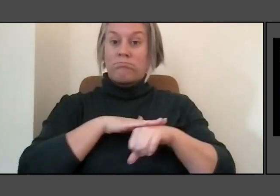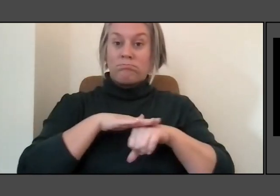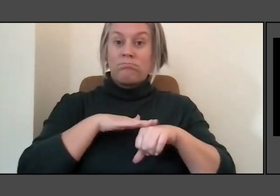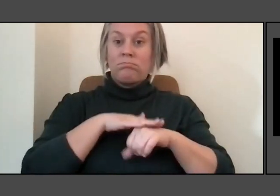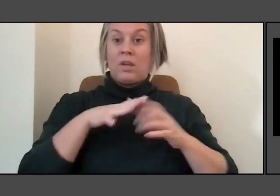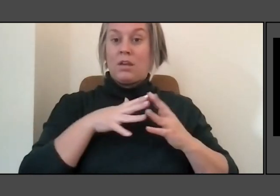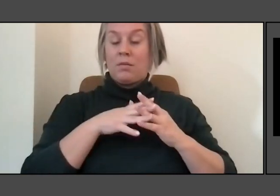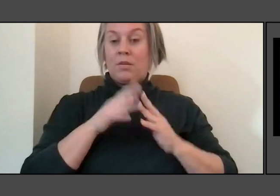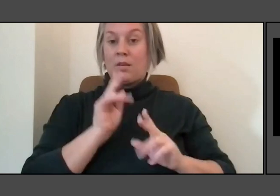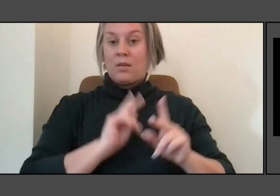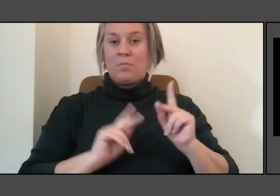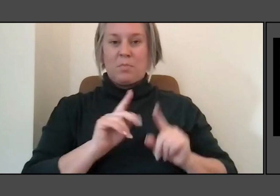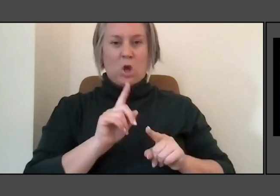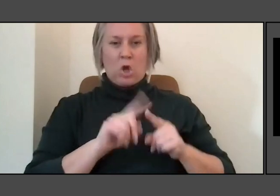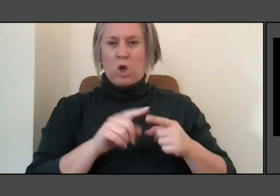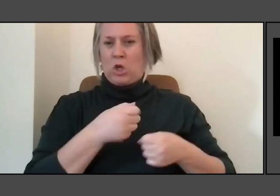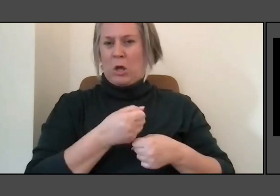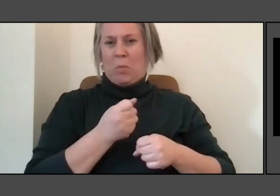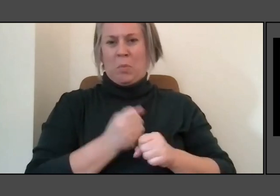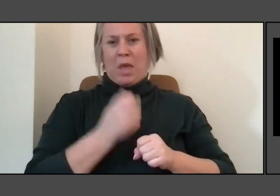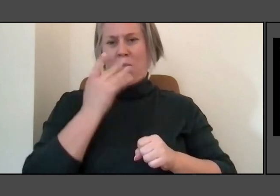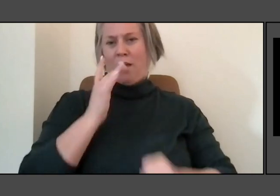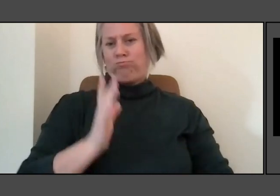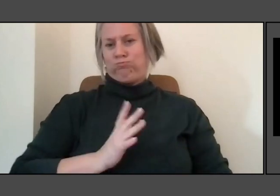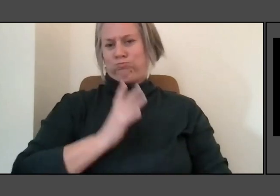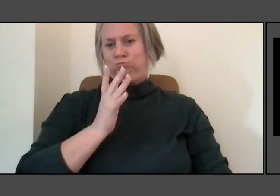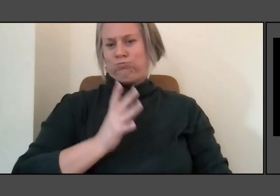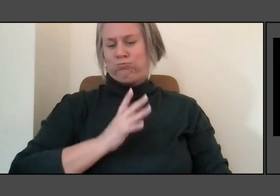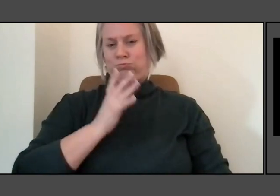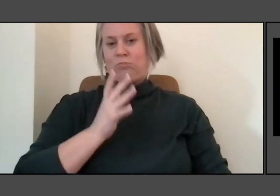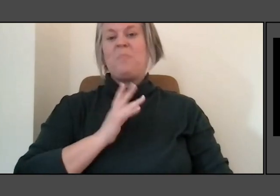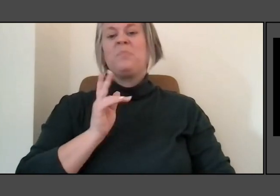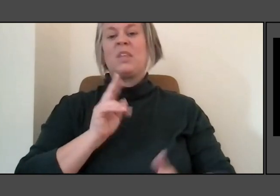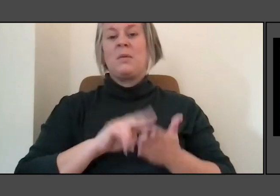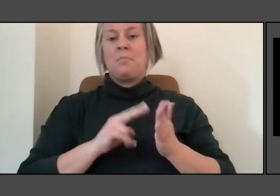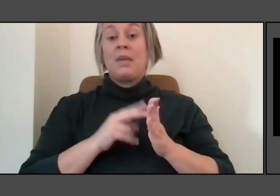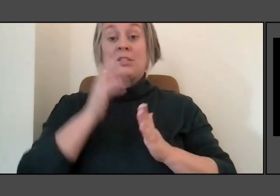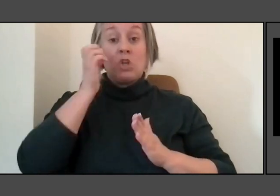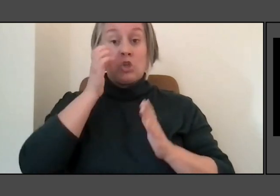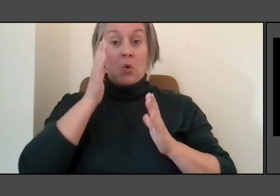They're too sophisticated. Someone from Europe must have come over here, made them and then gone back.